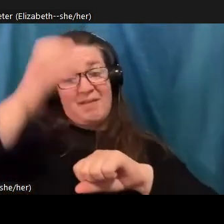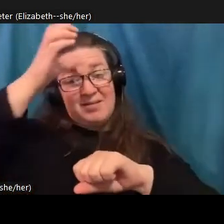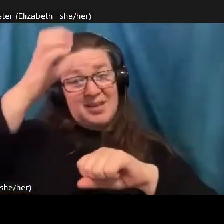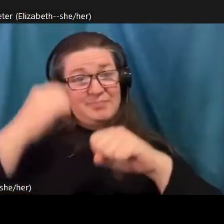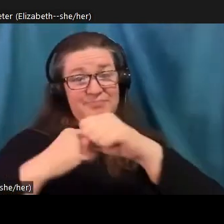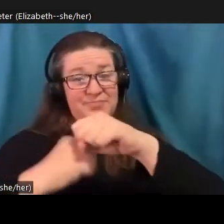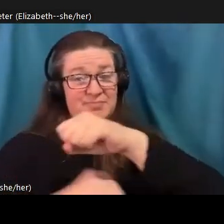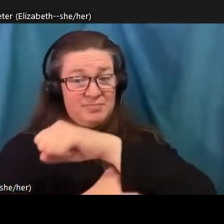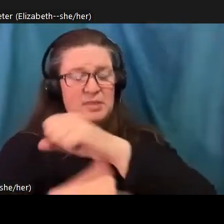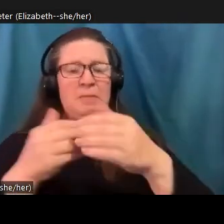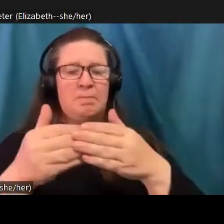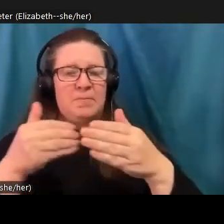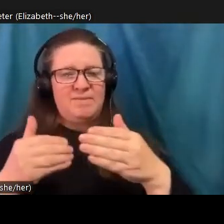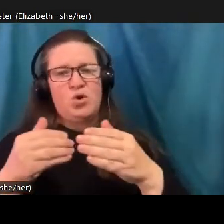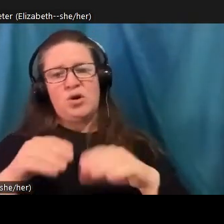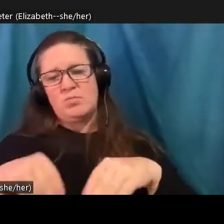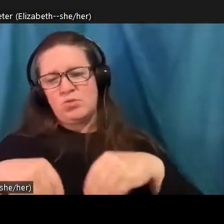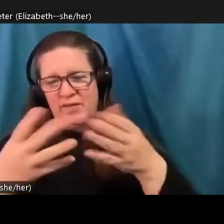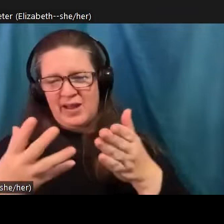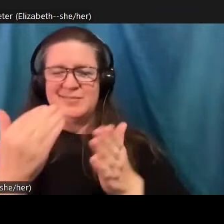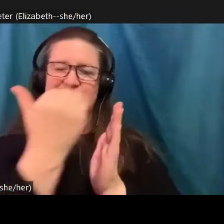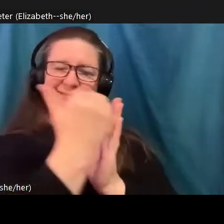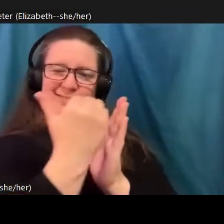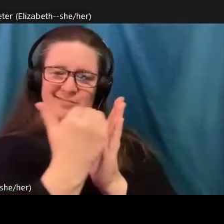dive into this by reading a three minute excerpt from my